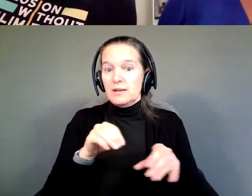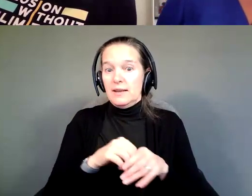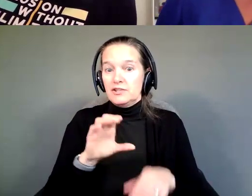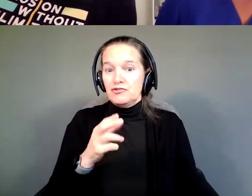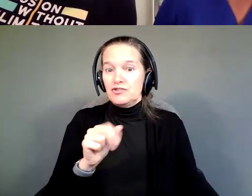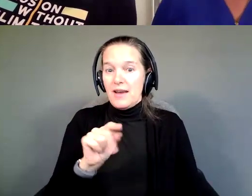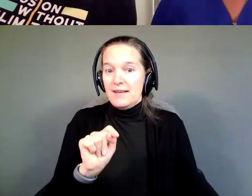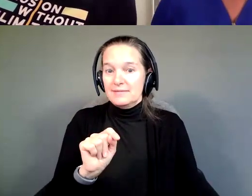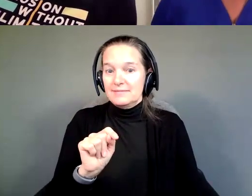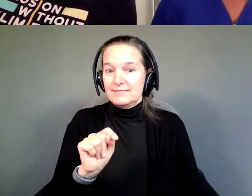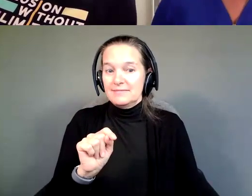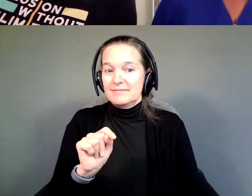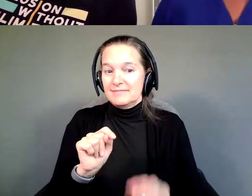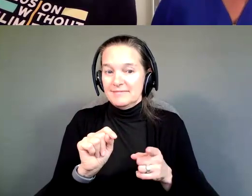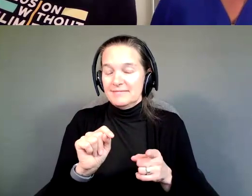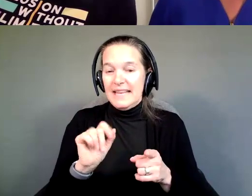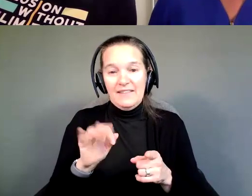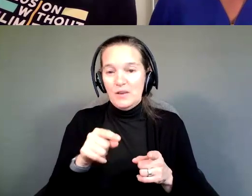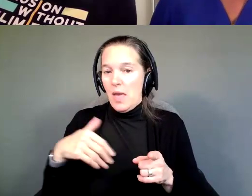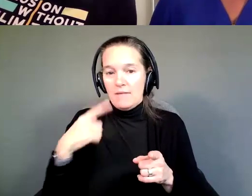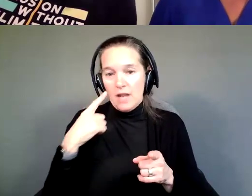If you haven't taken a look yet.